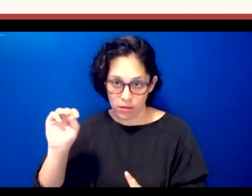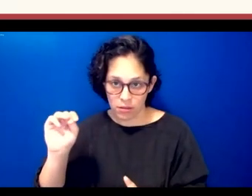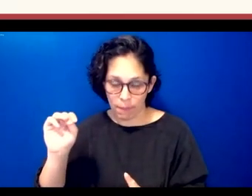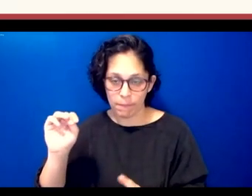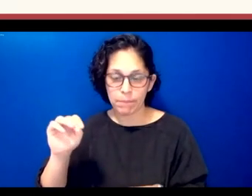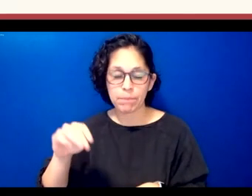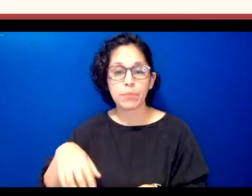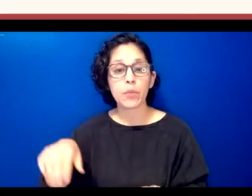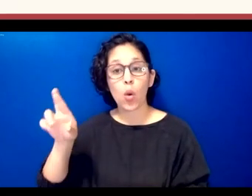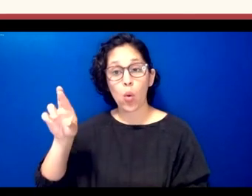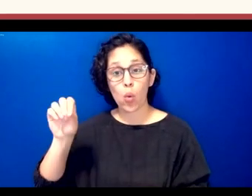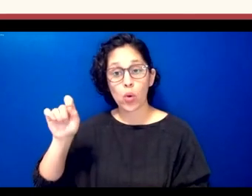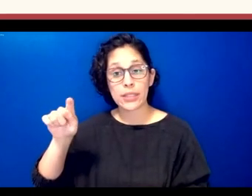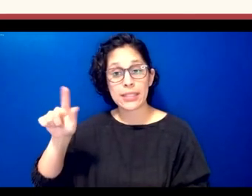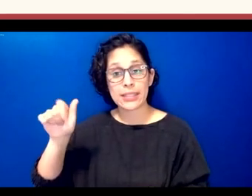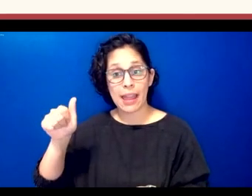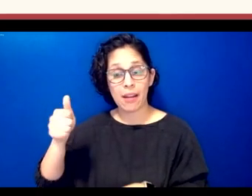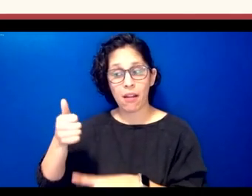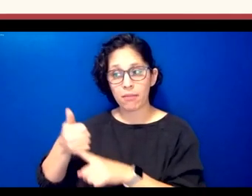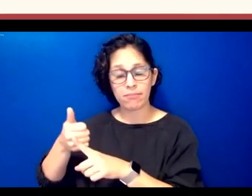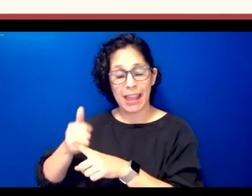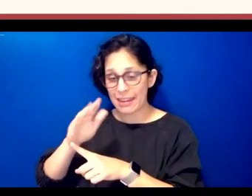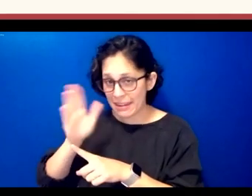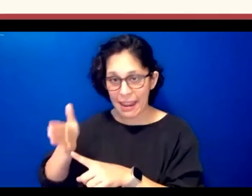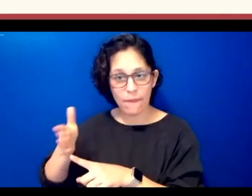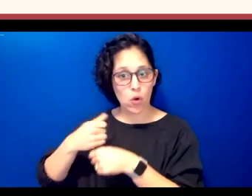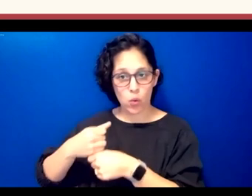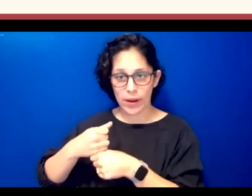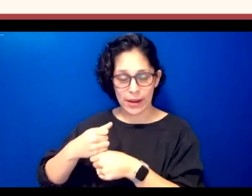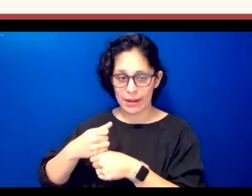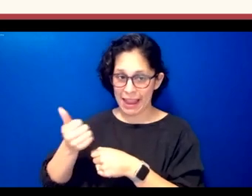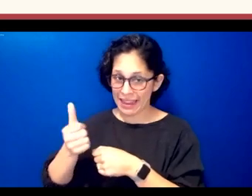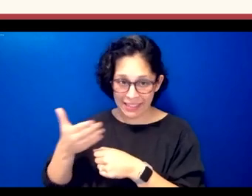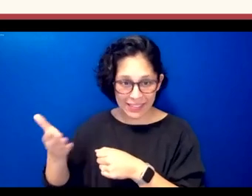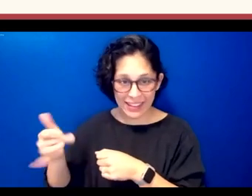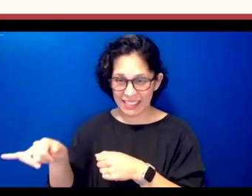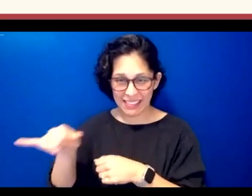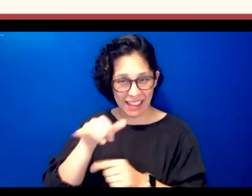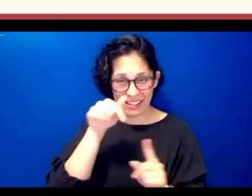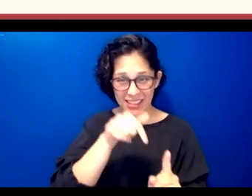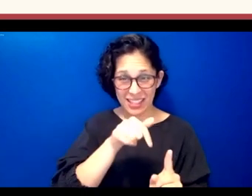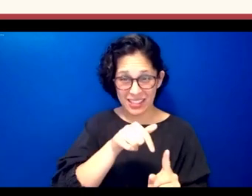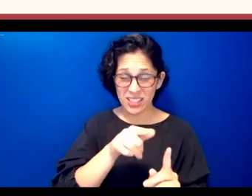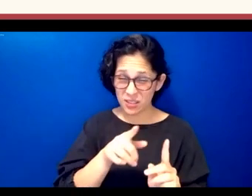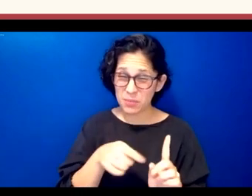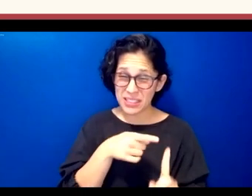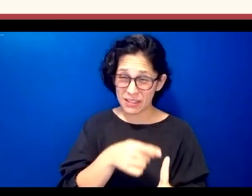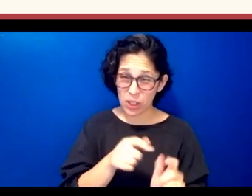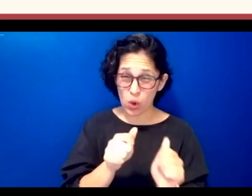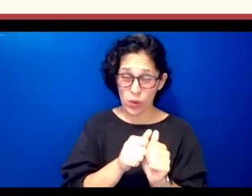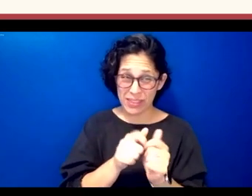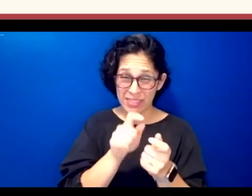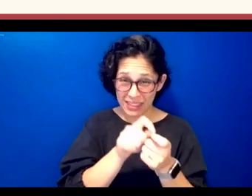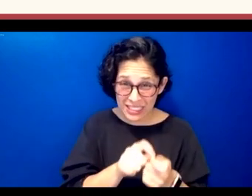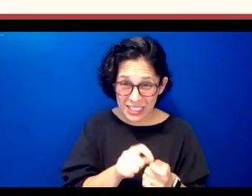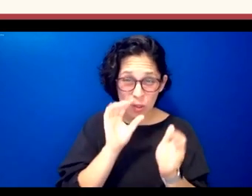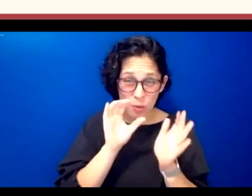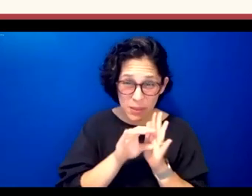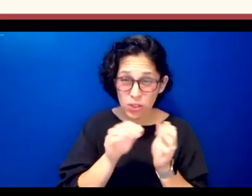had never done anything like this particularly to this degree and so focused so heavily on